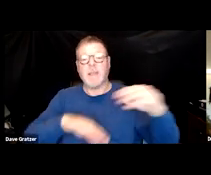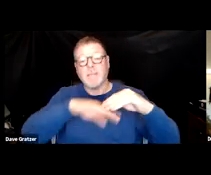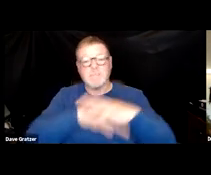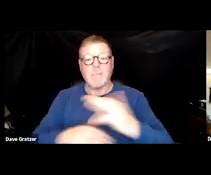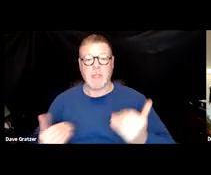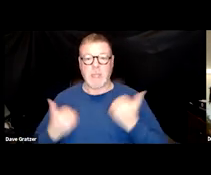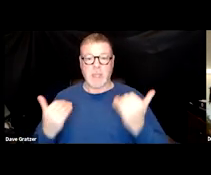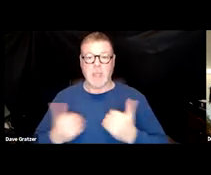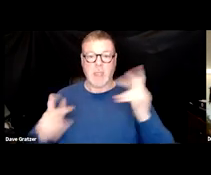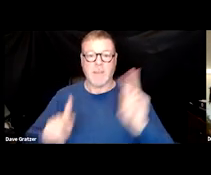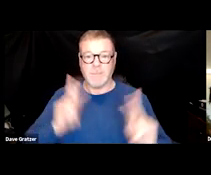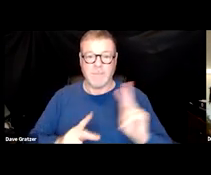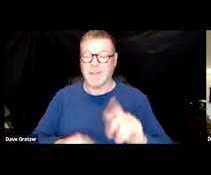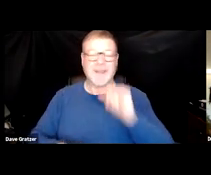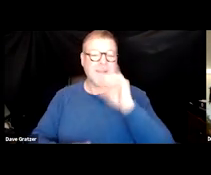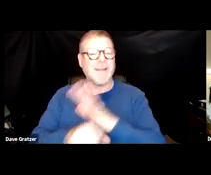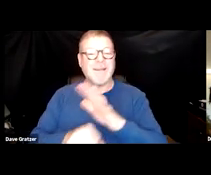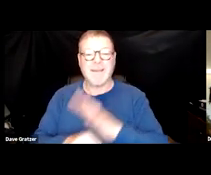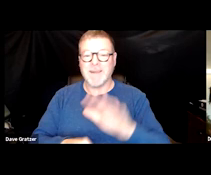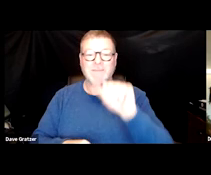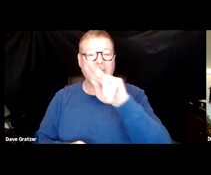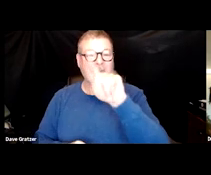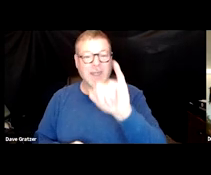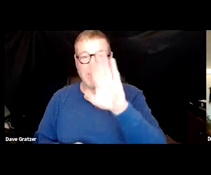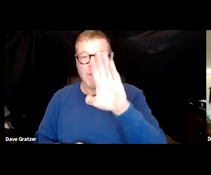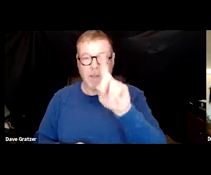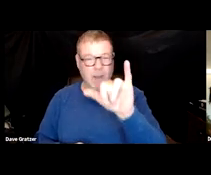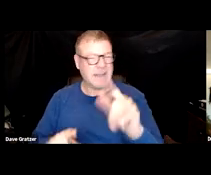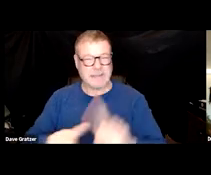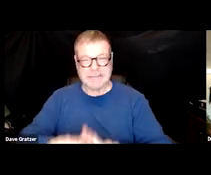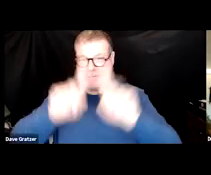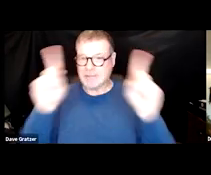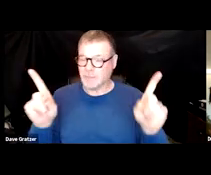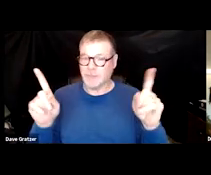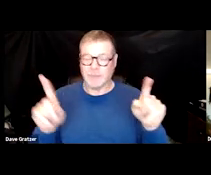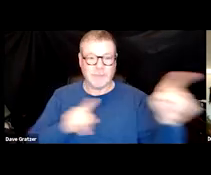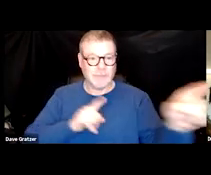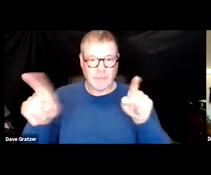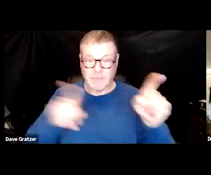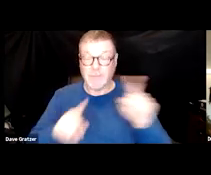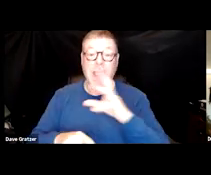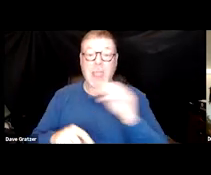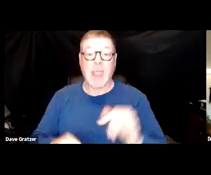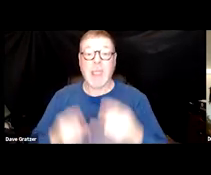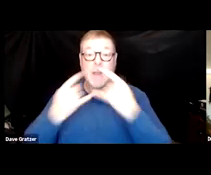that had less antibodies. So it's very, very different. And even then, the mask was a controversial thing